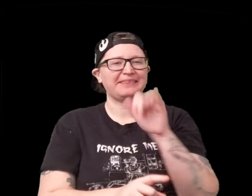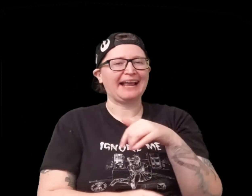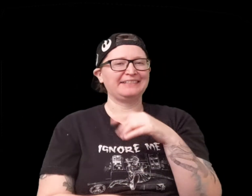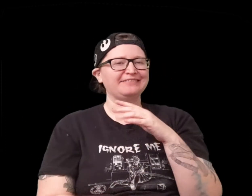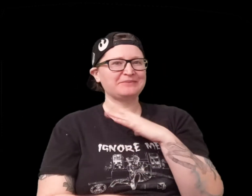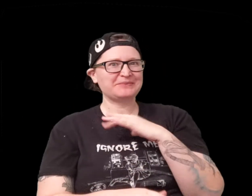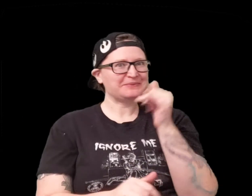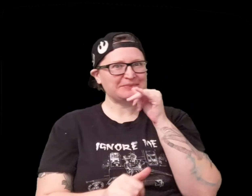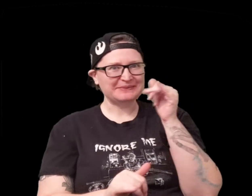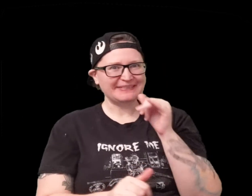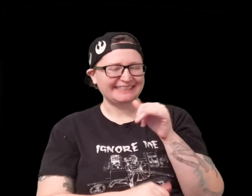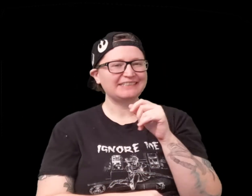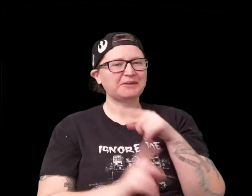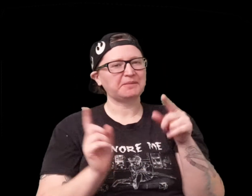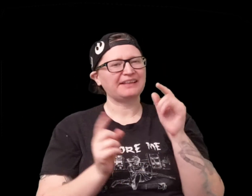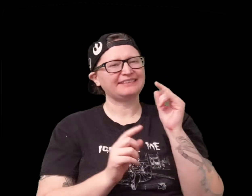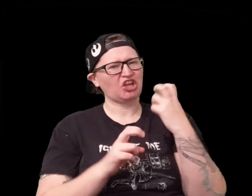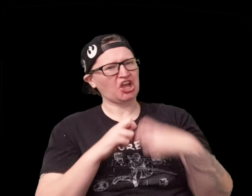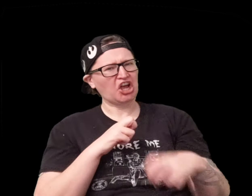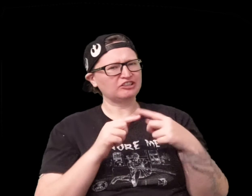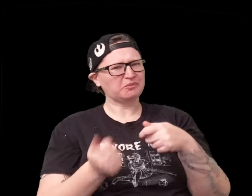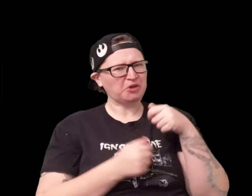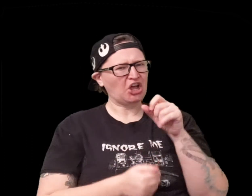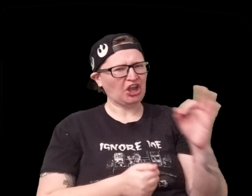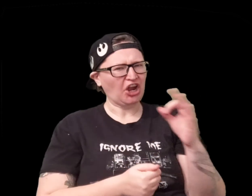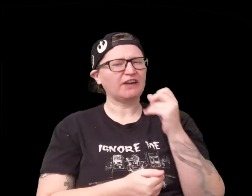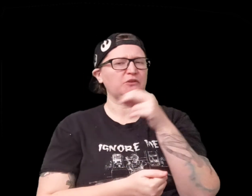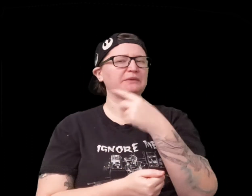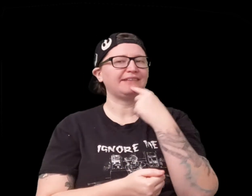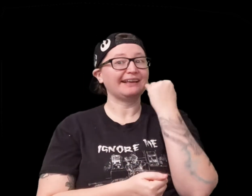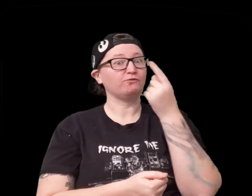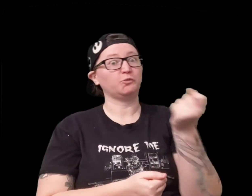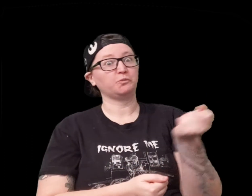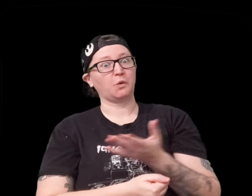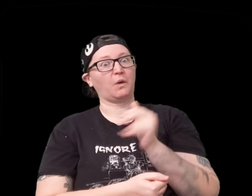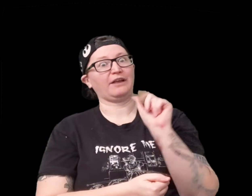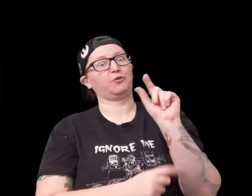ricochets around I thought that was a really cool aspect but it's really hard to pull off it says